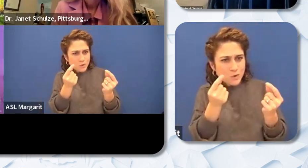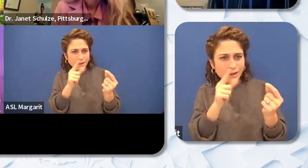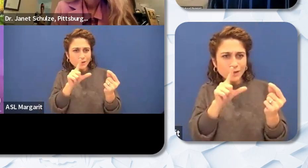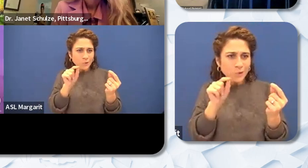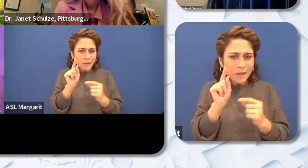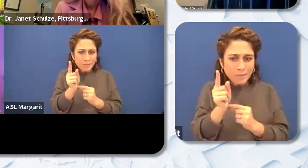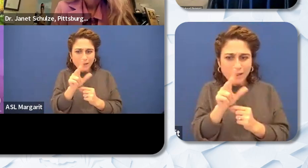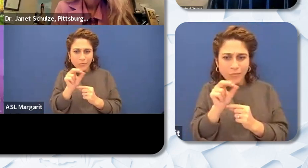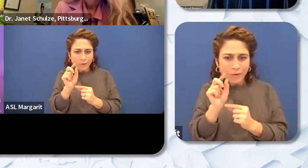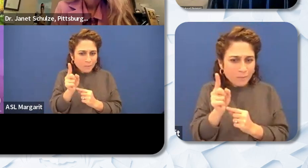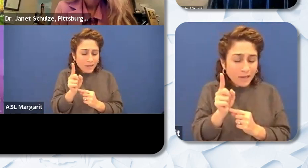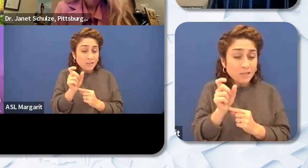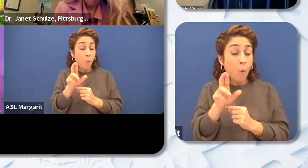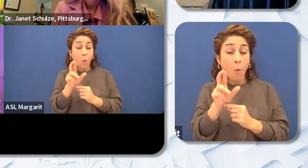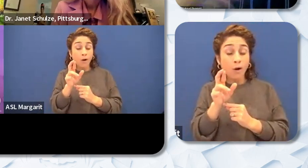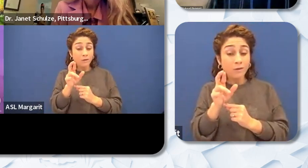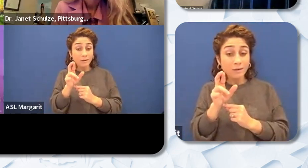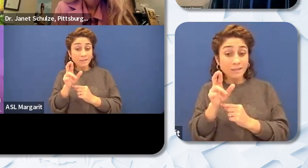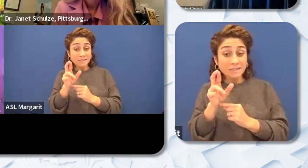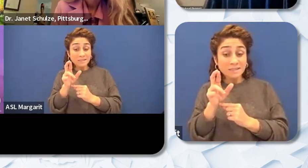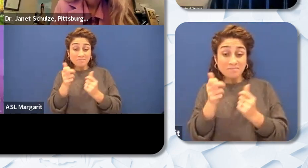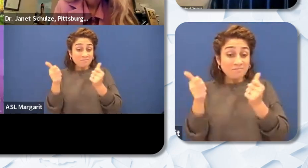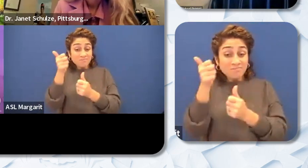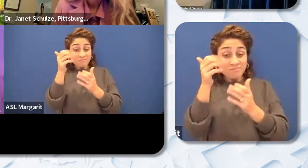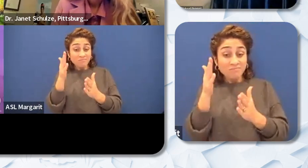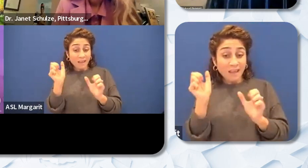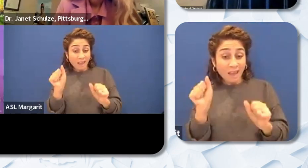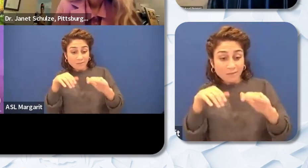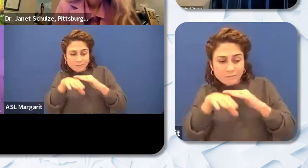their students like “Hey what are you learning?” And etc. “What do you like about this class?” So